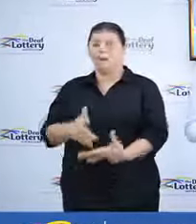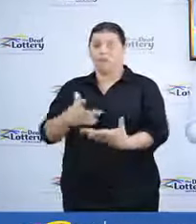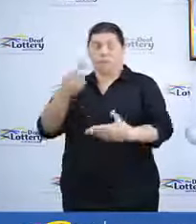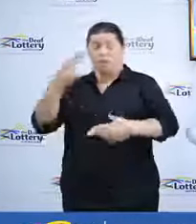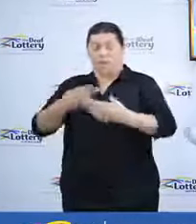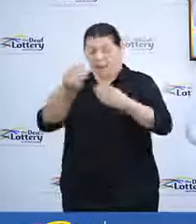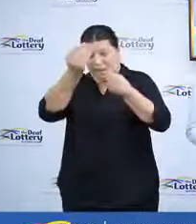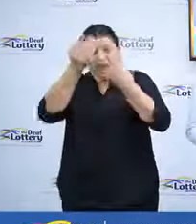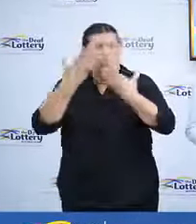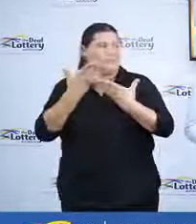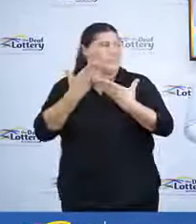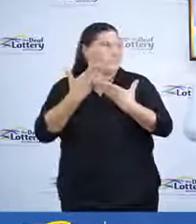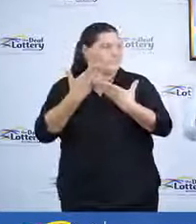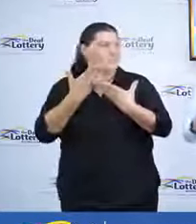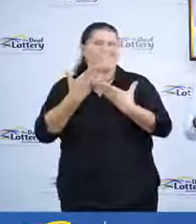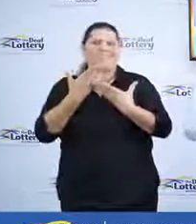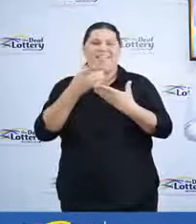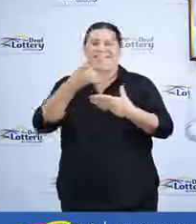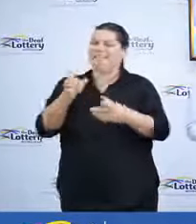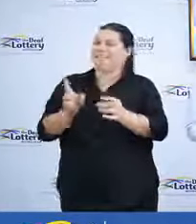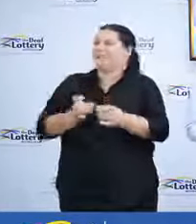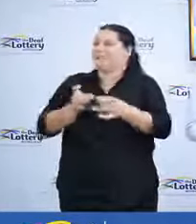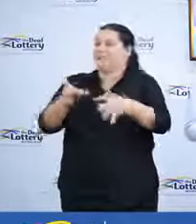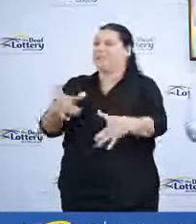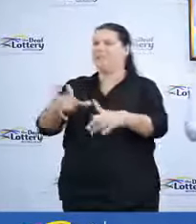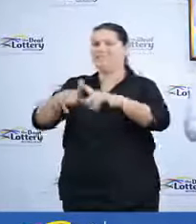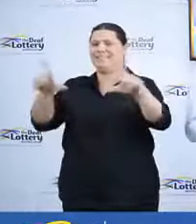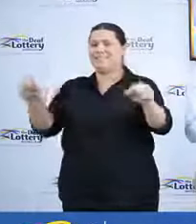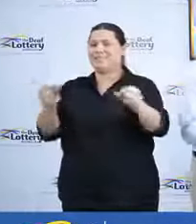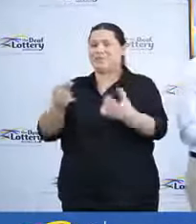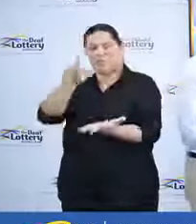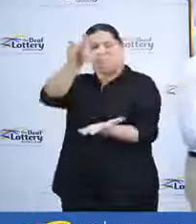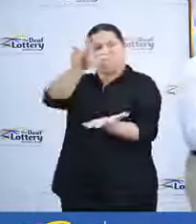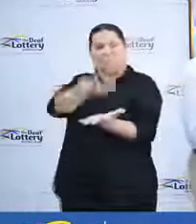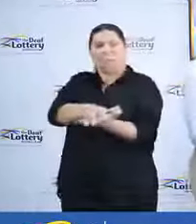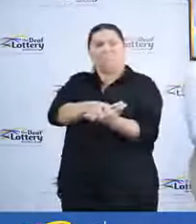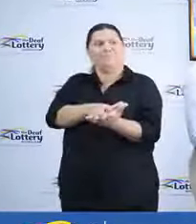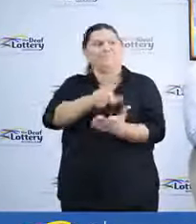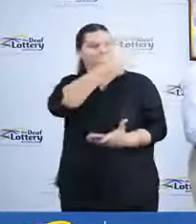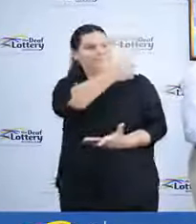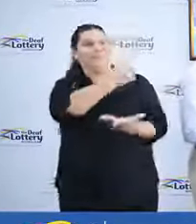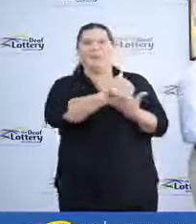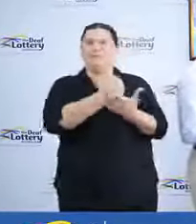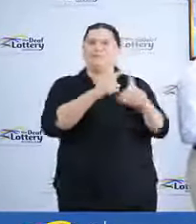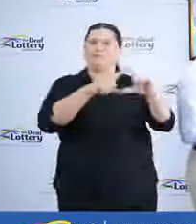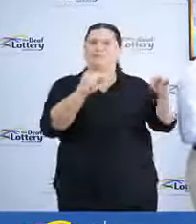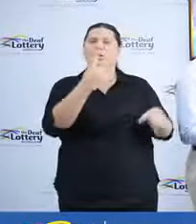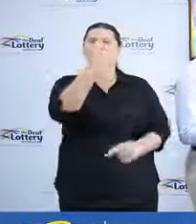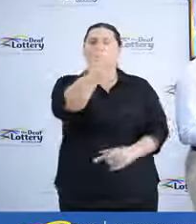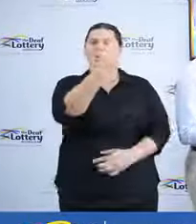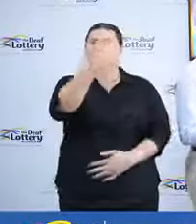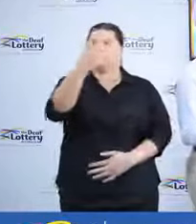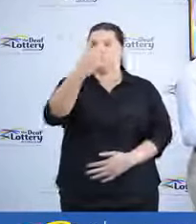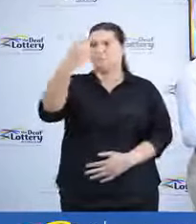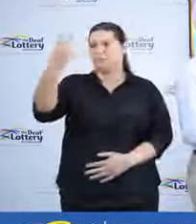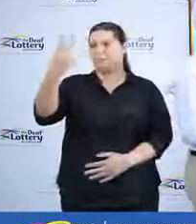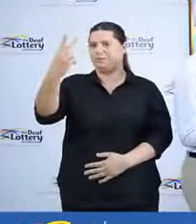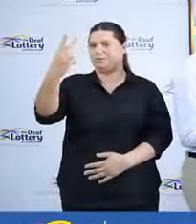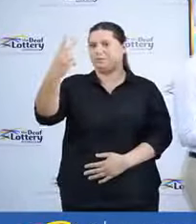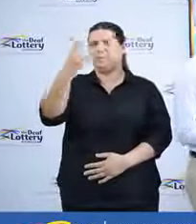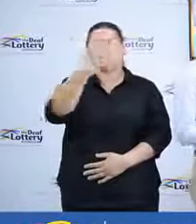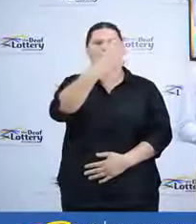let me know that this is a sold ticket. So it's official ticket number 1224038